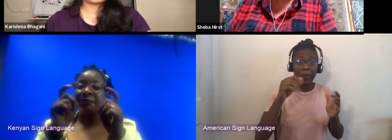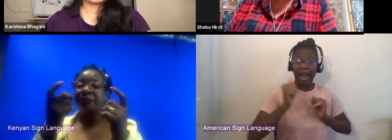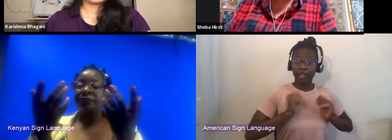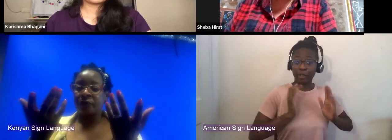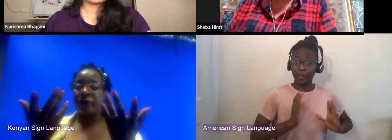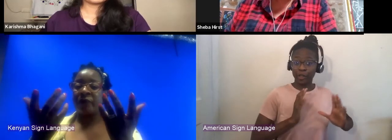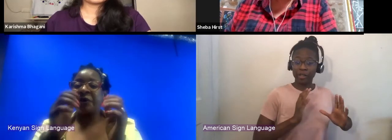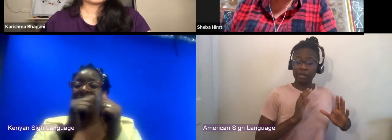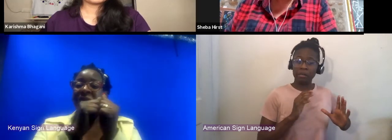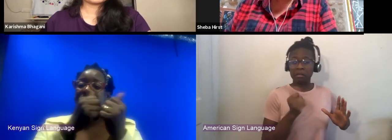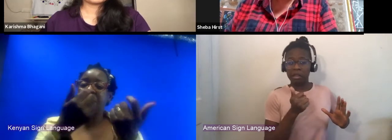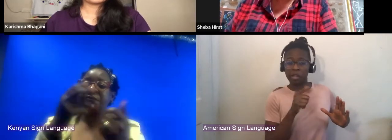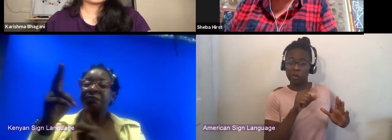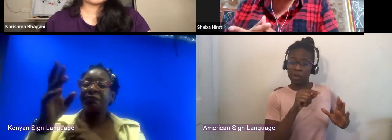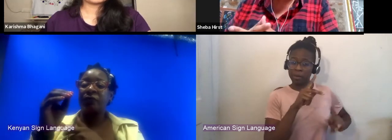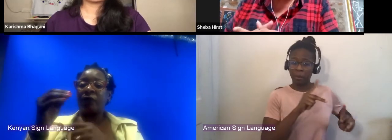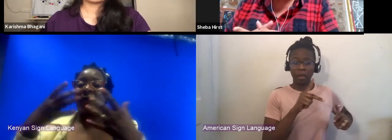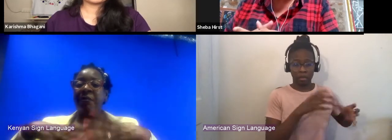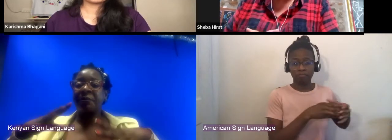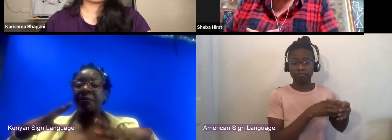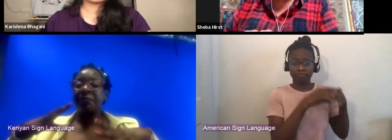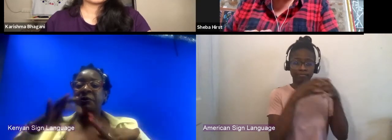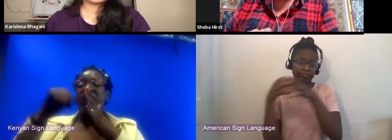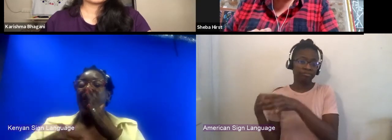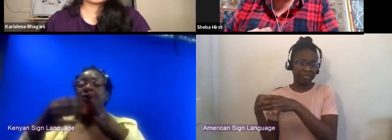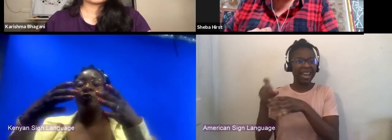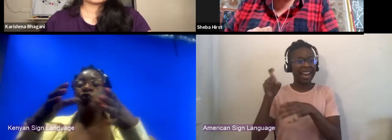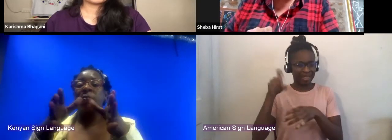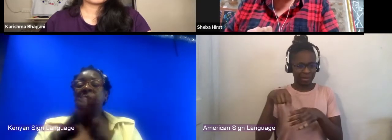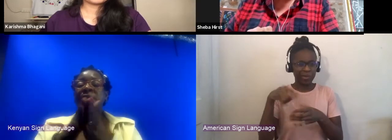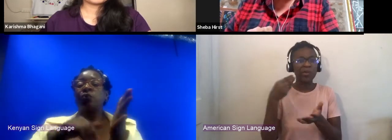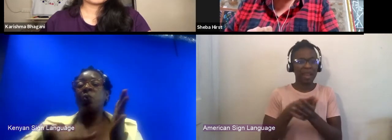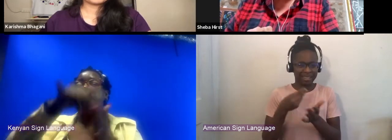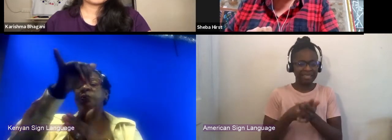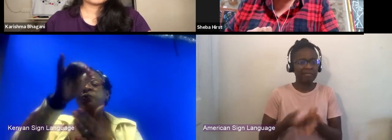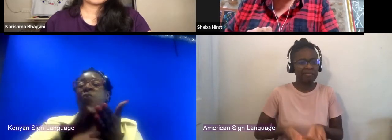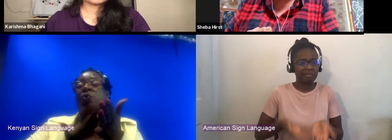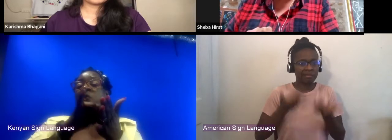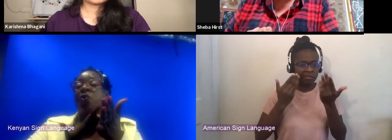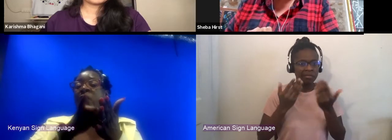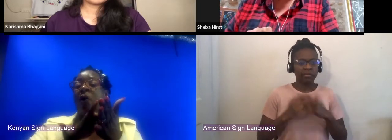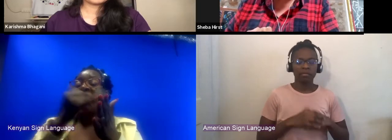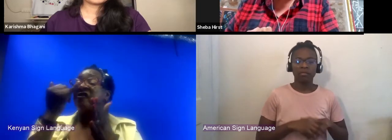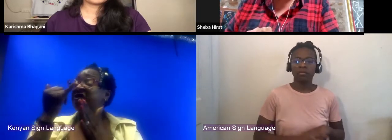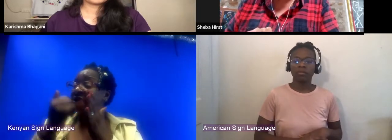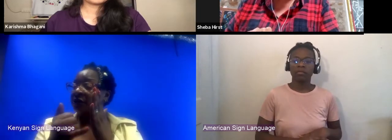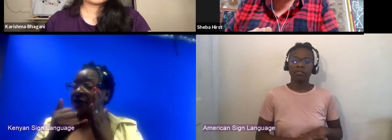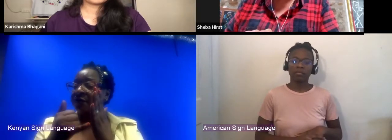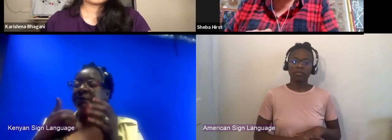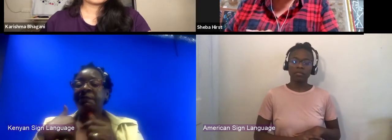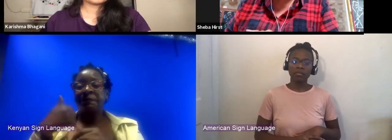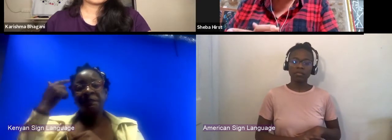in the final group that went to New York, in the end I think it was such an eyeopening experience